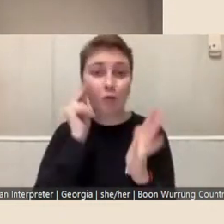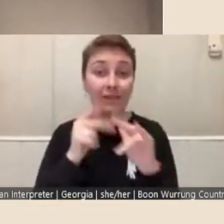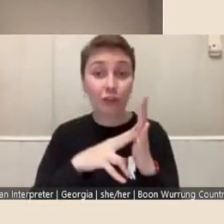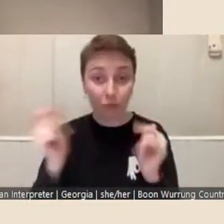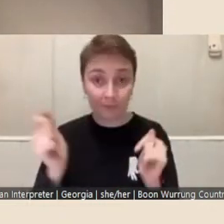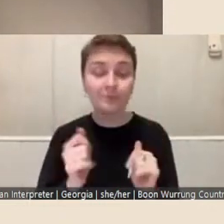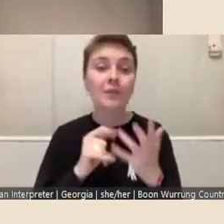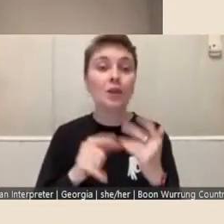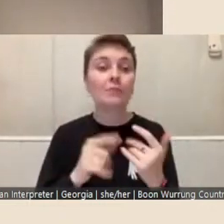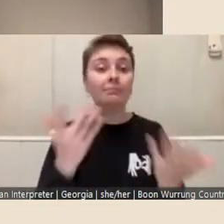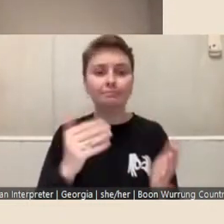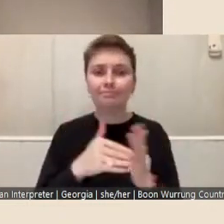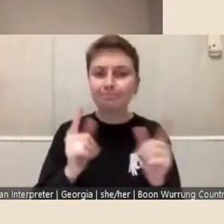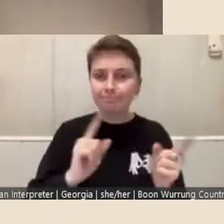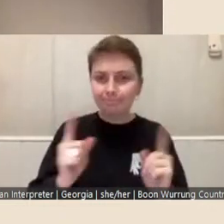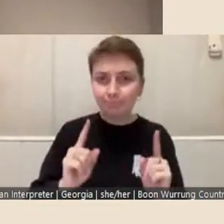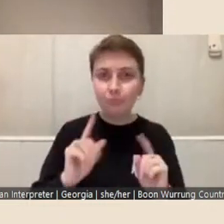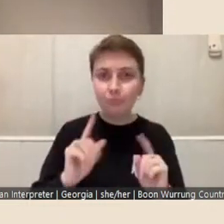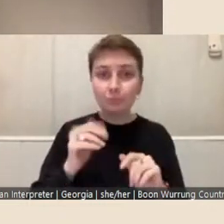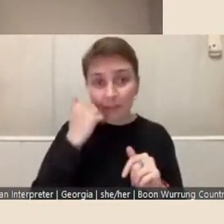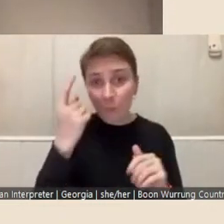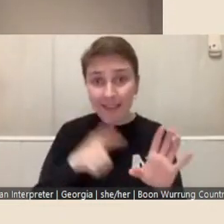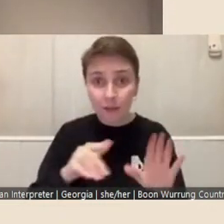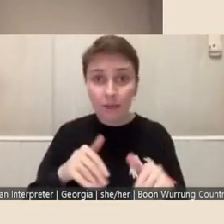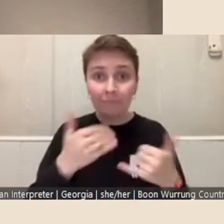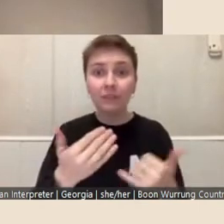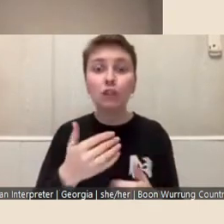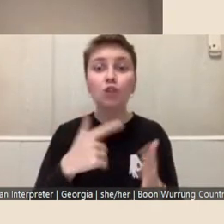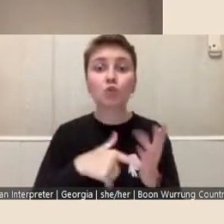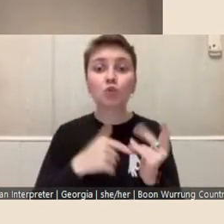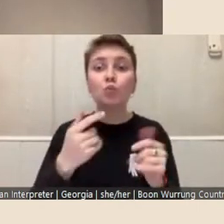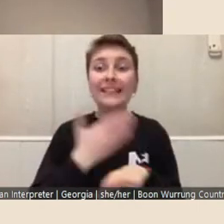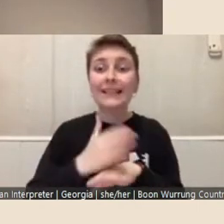awarded each year to a contemporary artist who's demonstrated excellence in their artistic field.